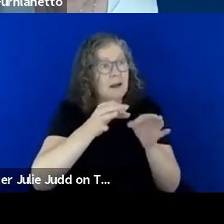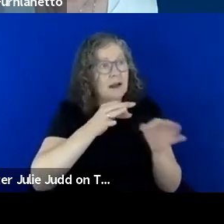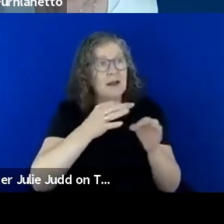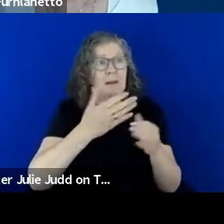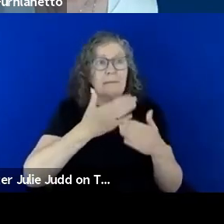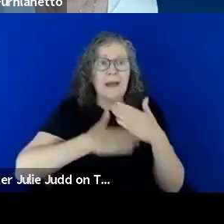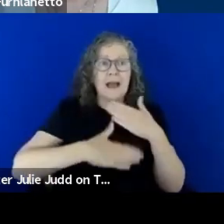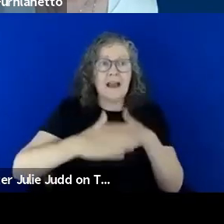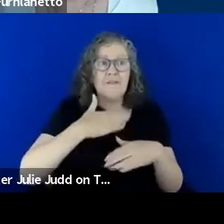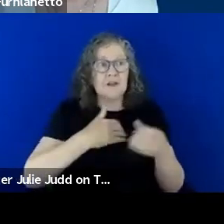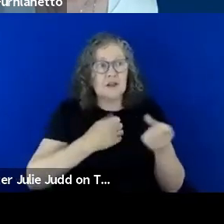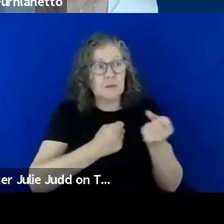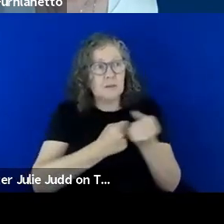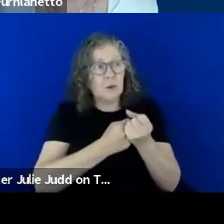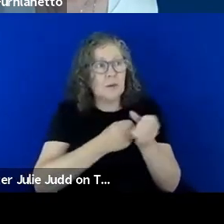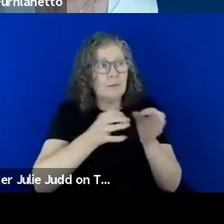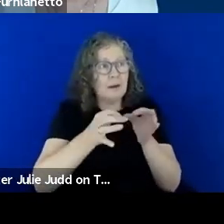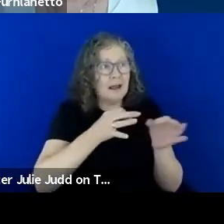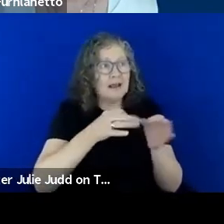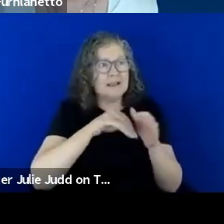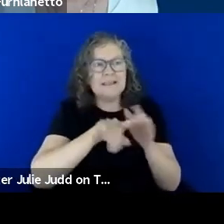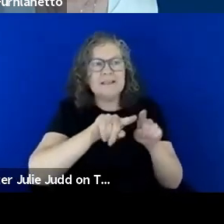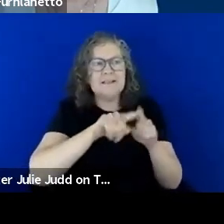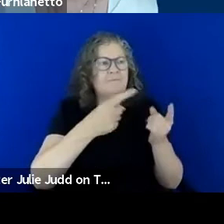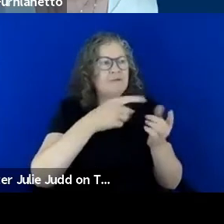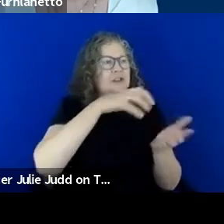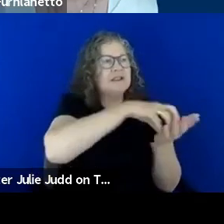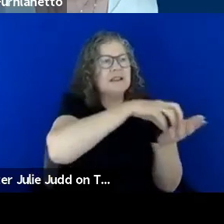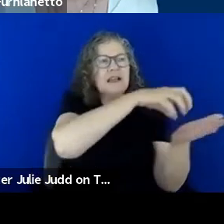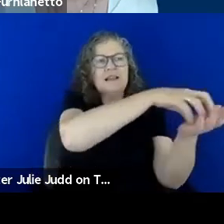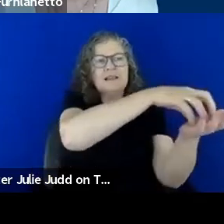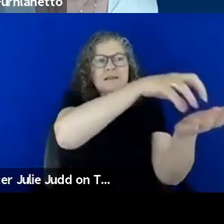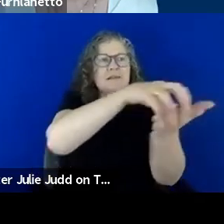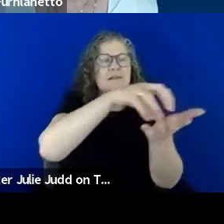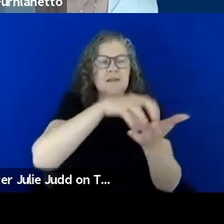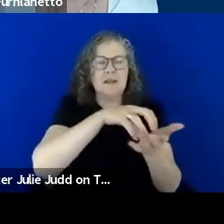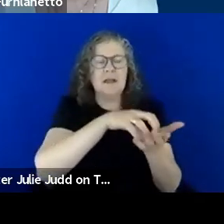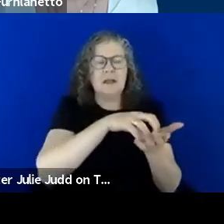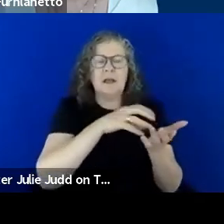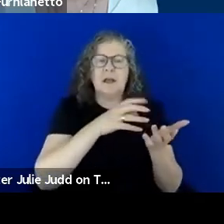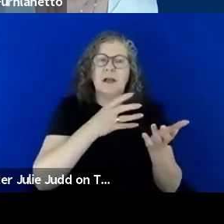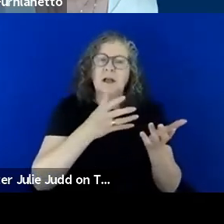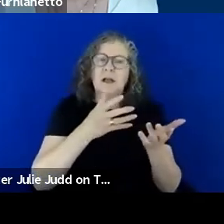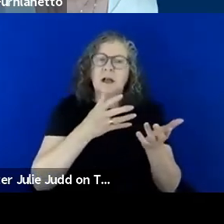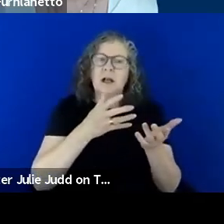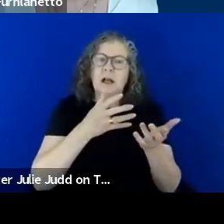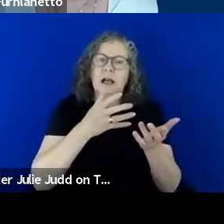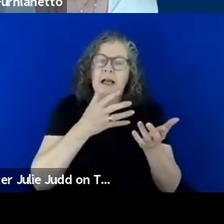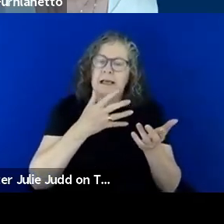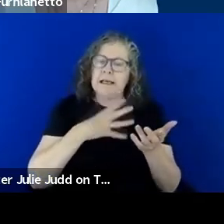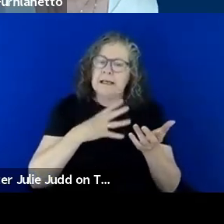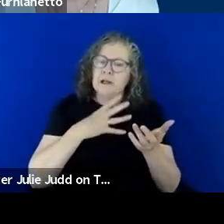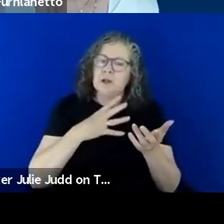engagements and different settings that are the, the recognition and I think you touched on this earlier,